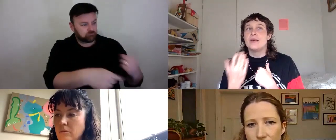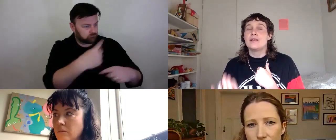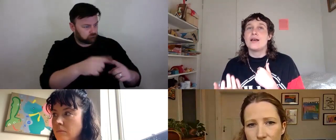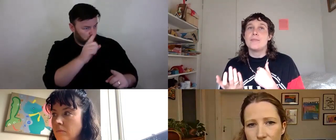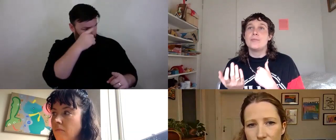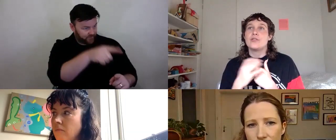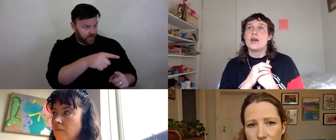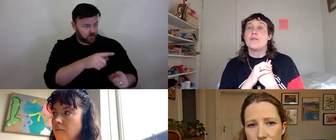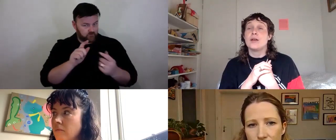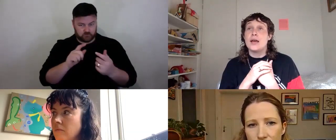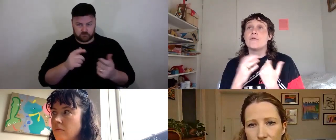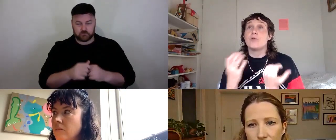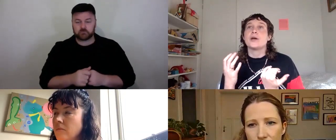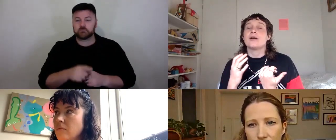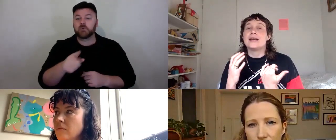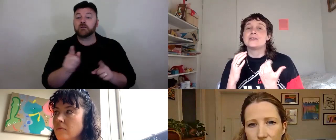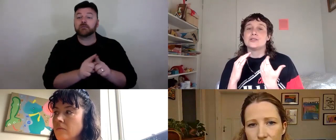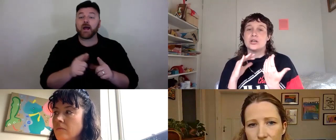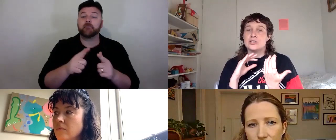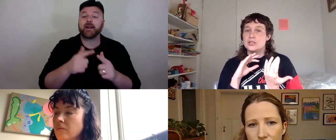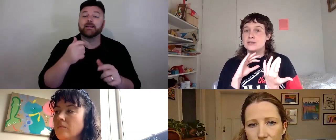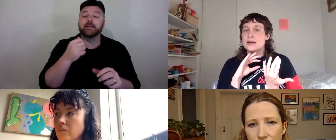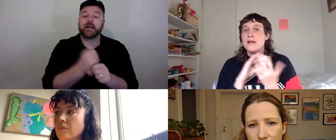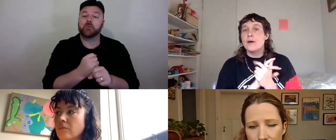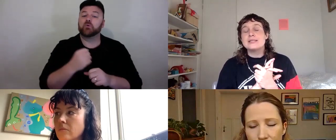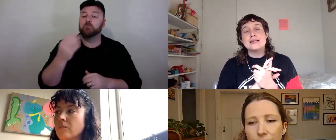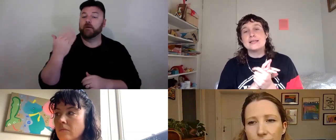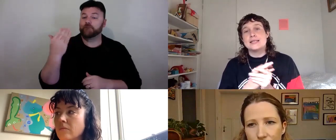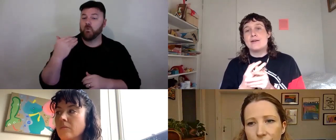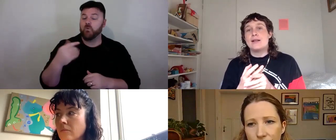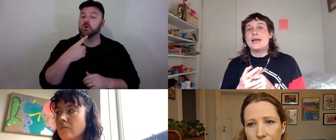The example that Mish gave of working on exit strategies, that wasn't necessarily